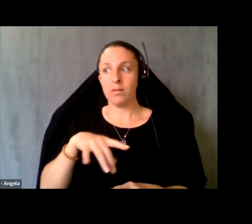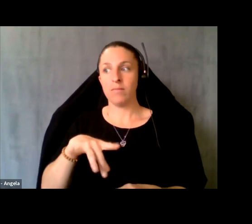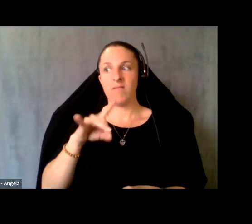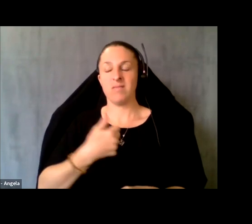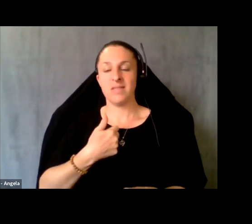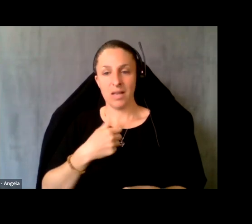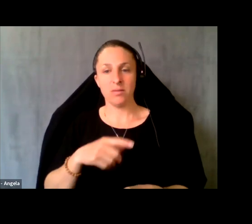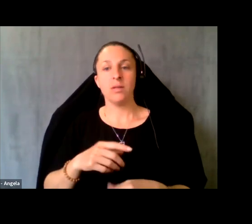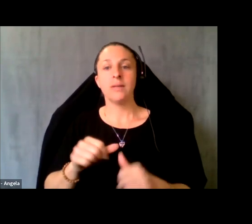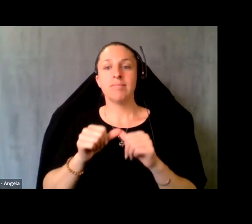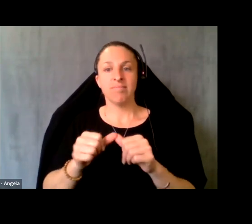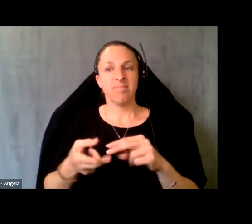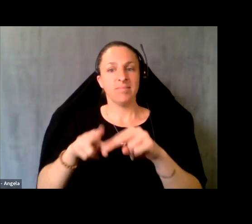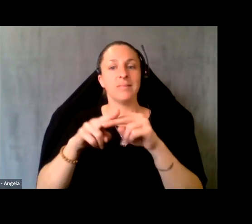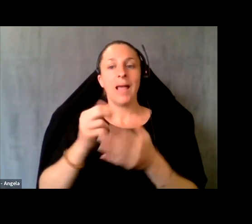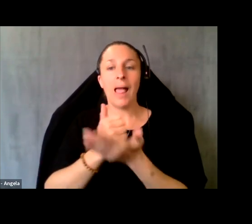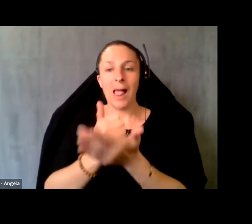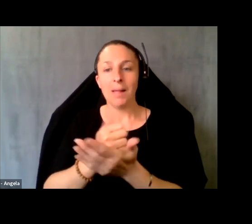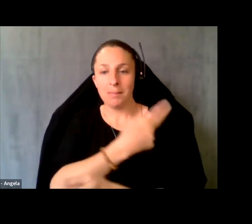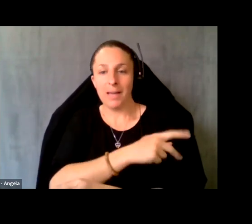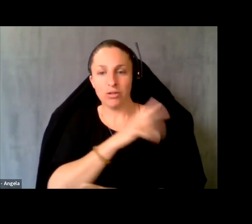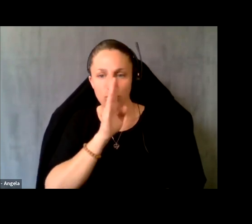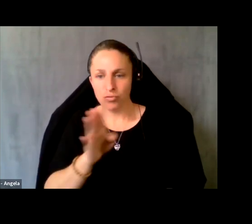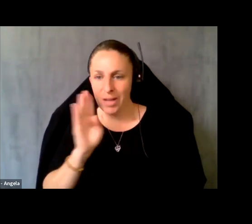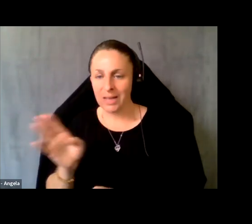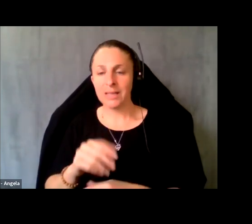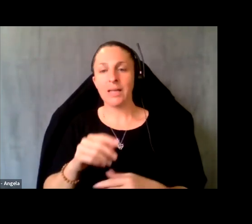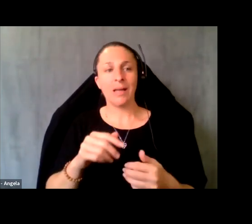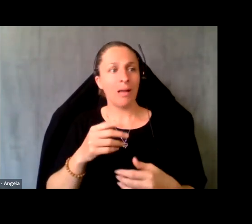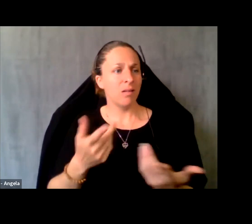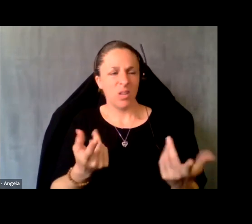helping patients directly. Who had questions about. What is this telehealth stuff? I've